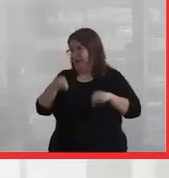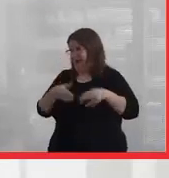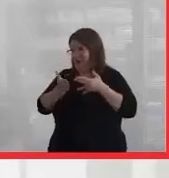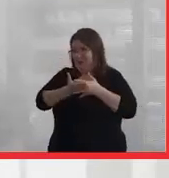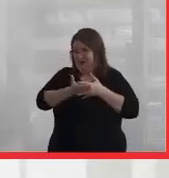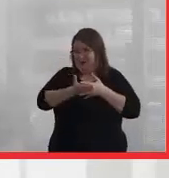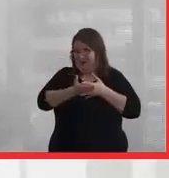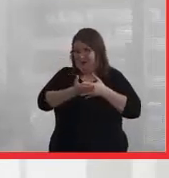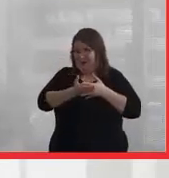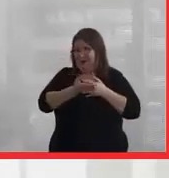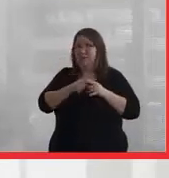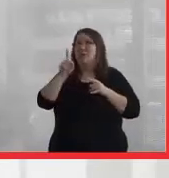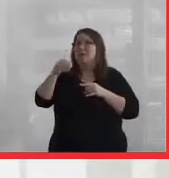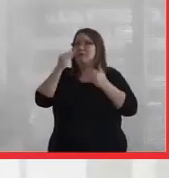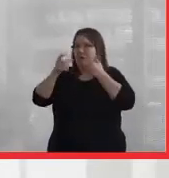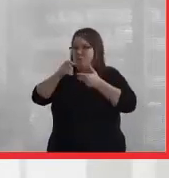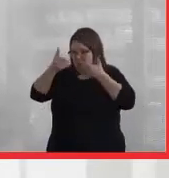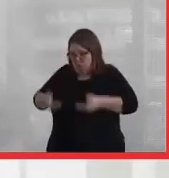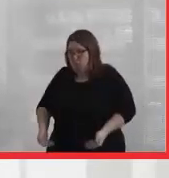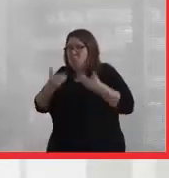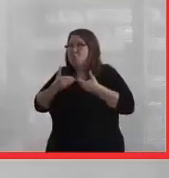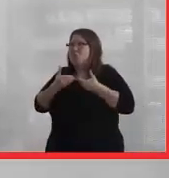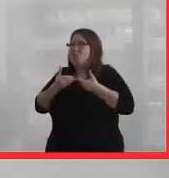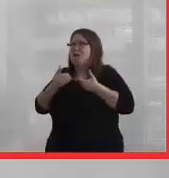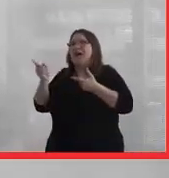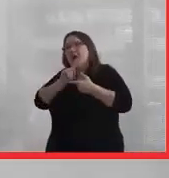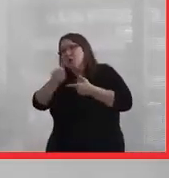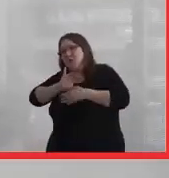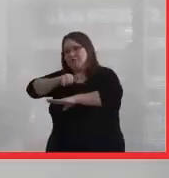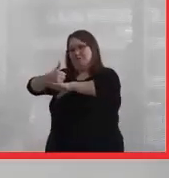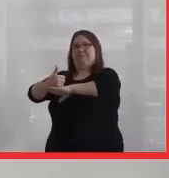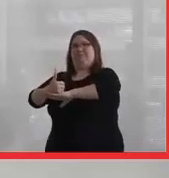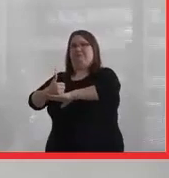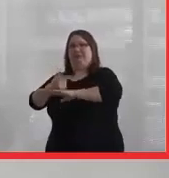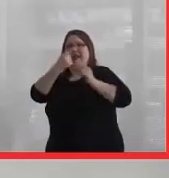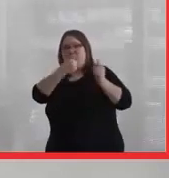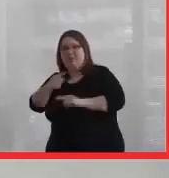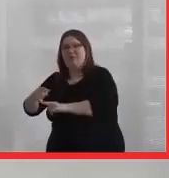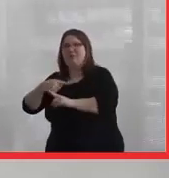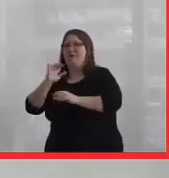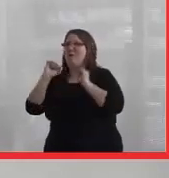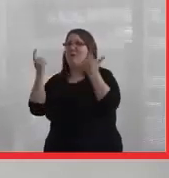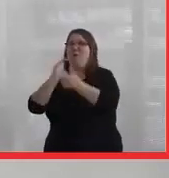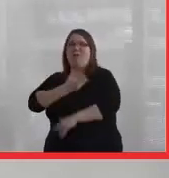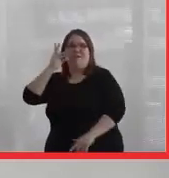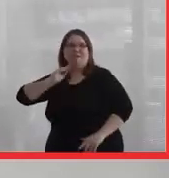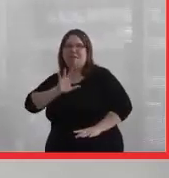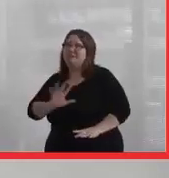But we always have to be aware of who we are and where we are in this country and what's happening to all of us, all of our people,